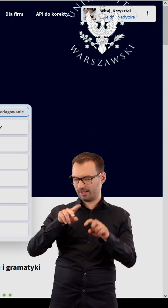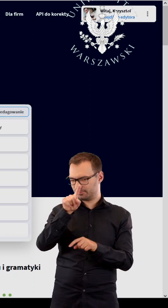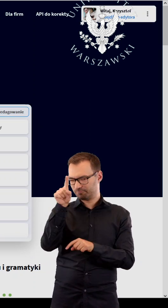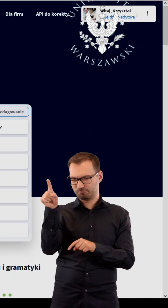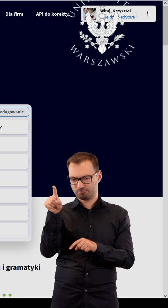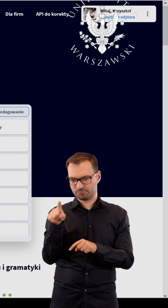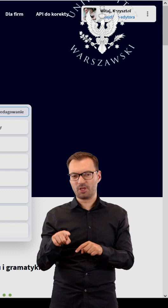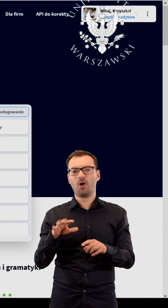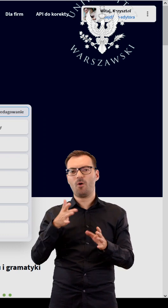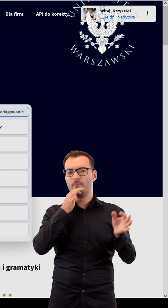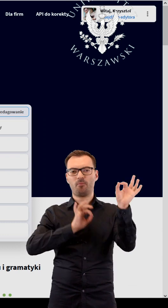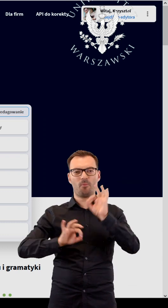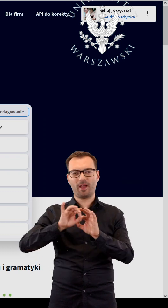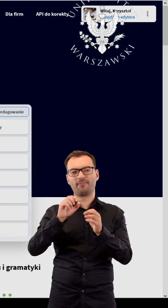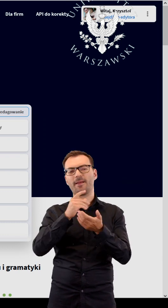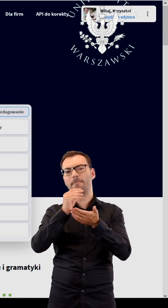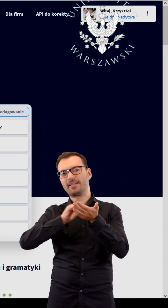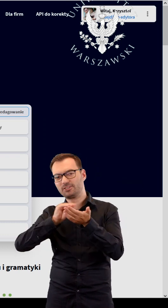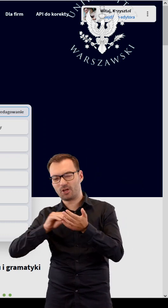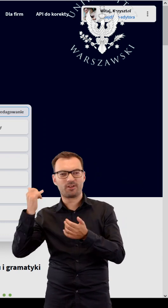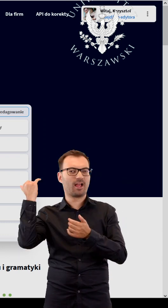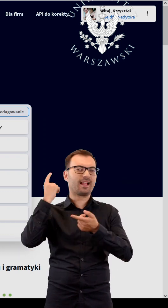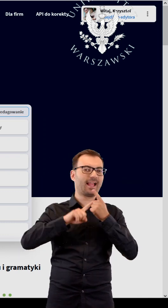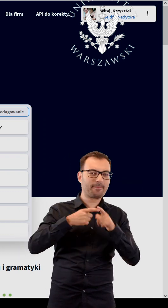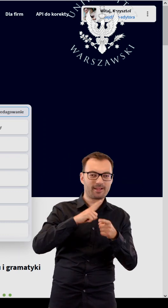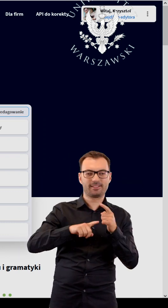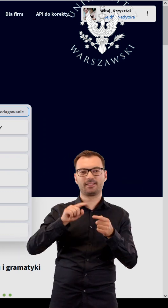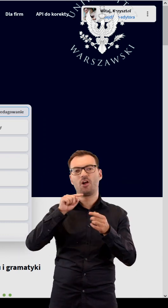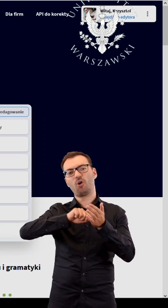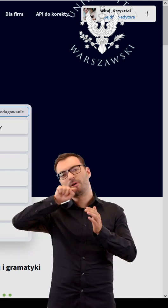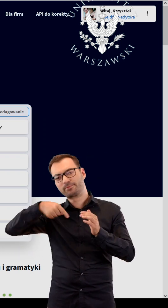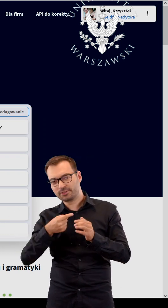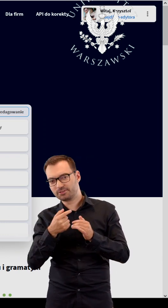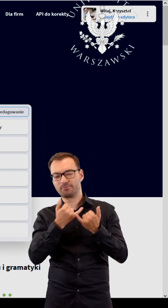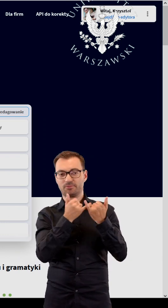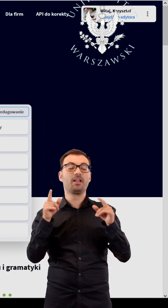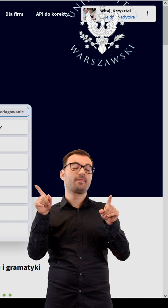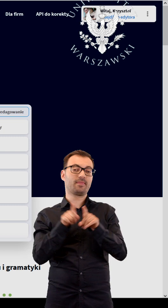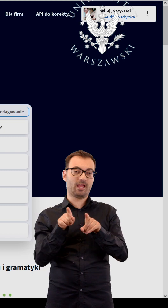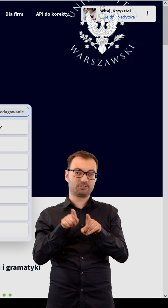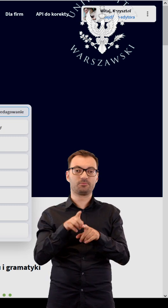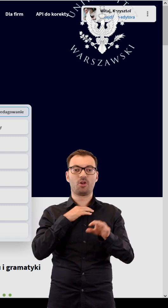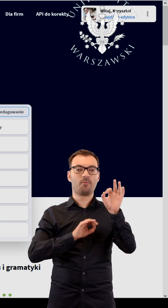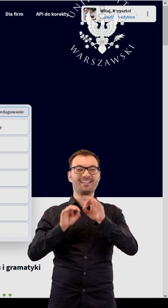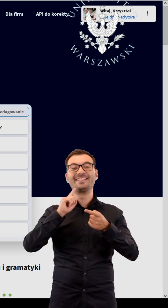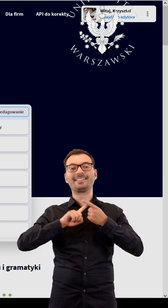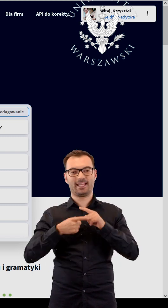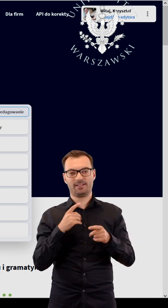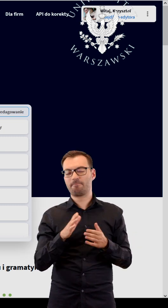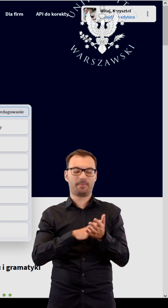and enables precise spelling, grammar and punctuation correction of the text. It is also possible to correct style,